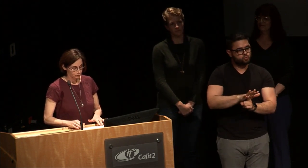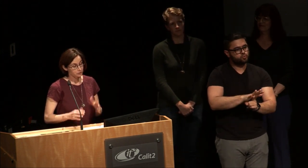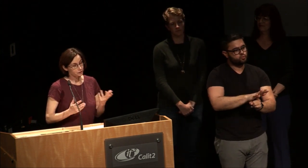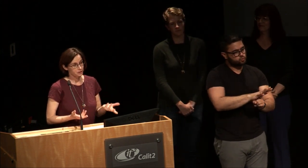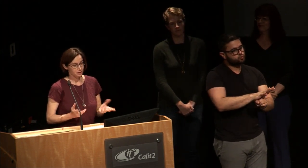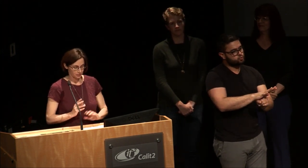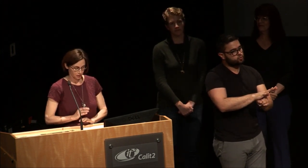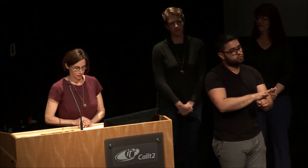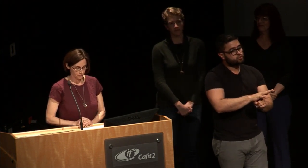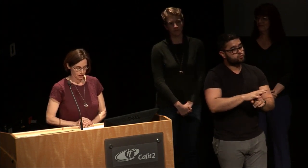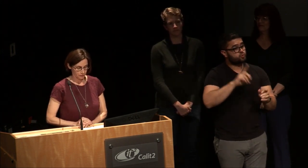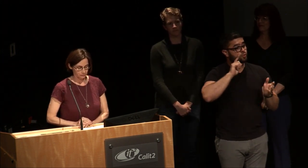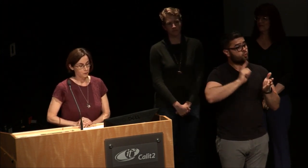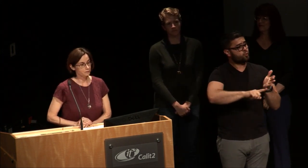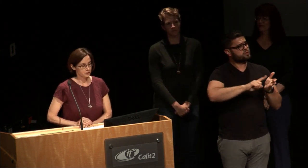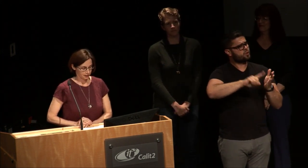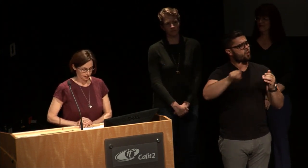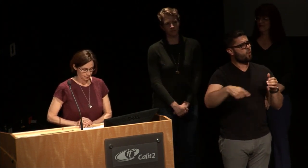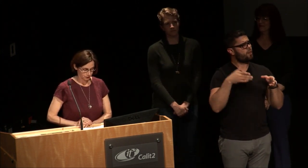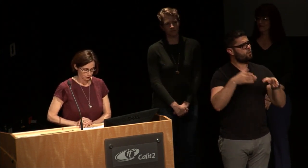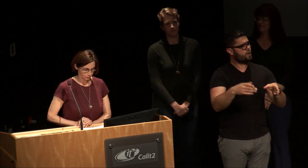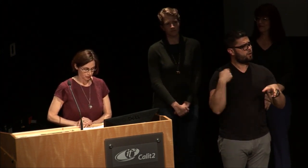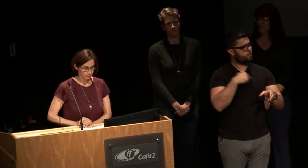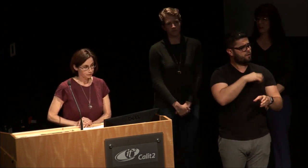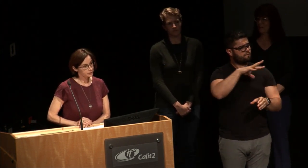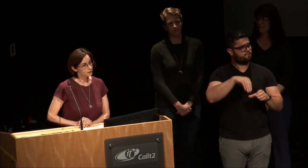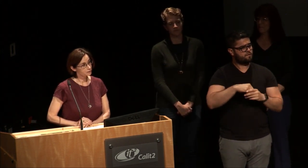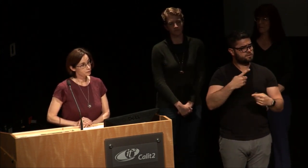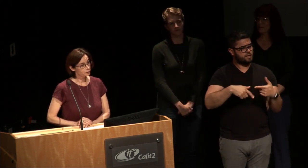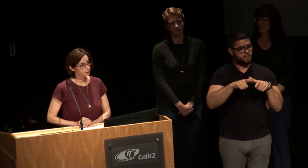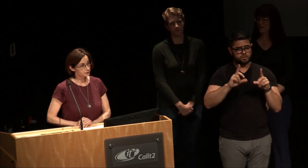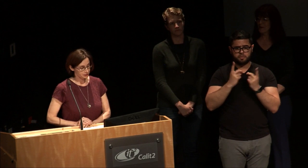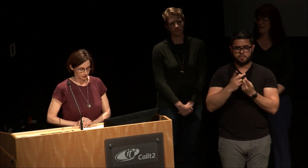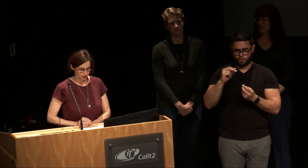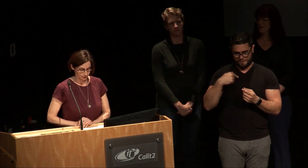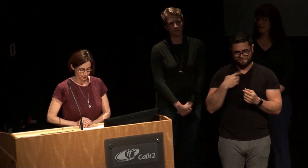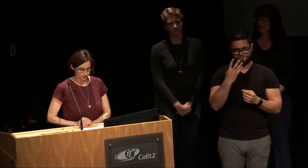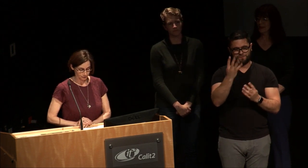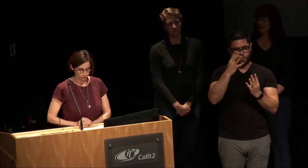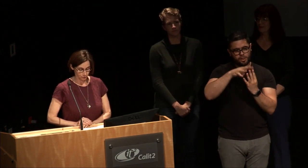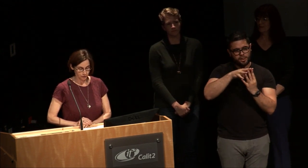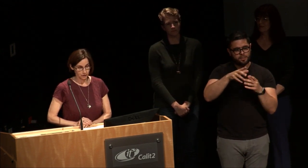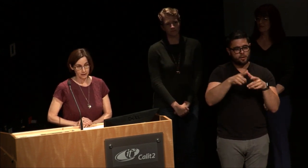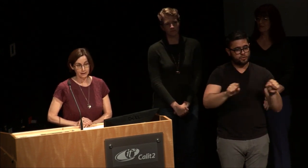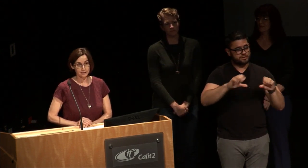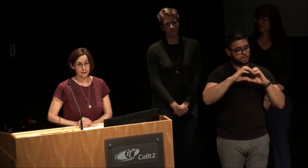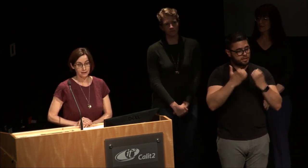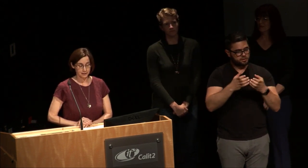research is not the only way we're involved with sign language in the department. We offer for linguistics classes with a focus on ASL and deaf